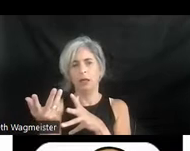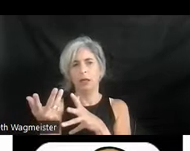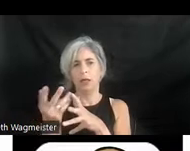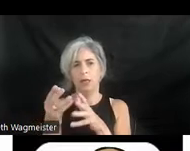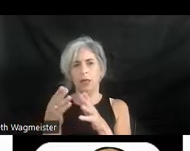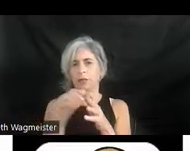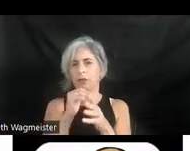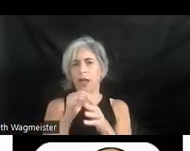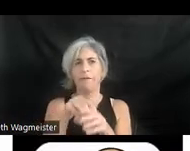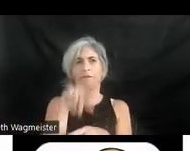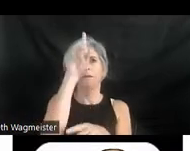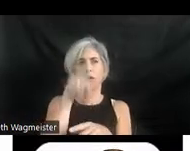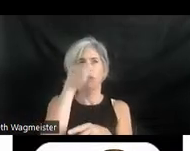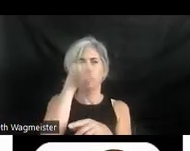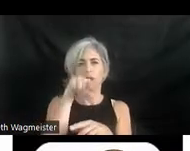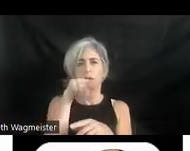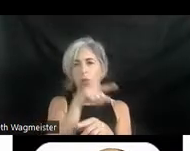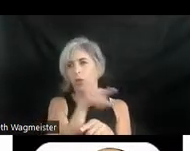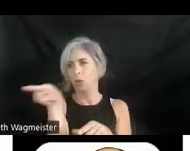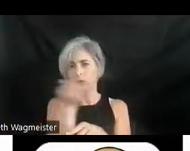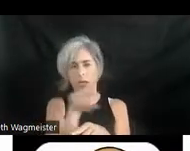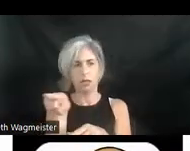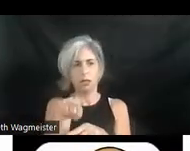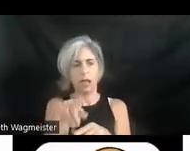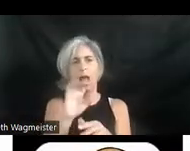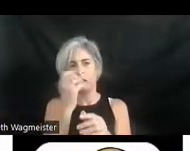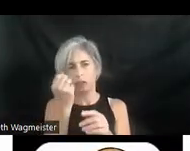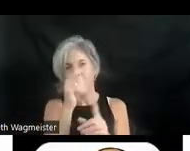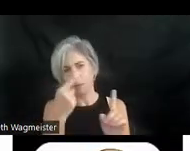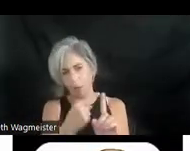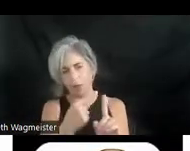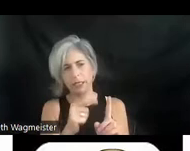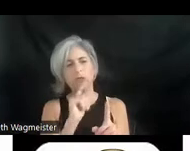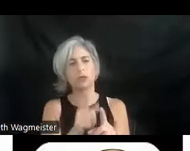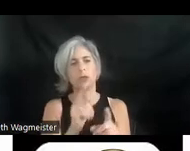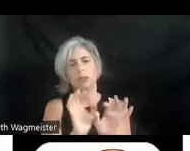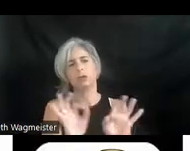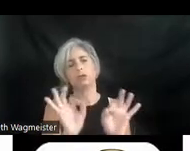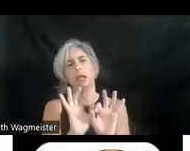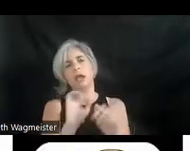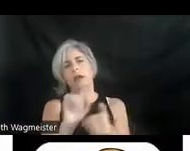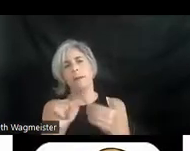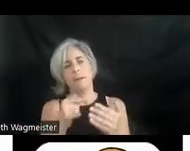They're vertical of course. But I take your point. It's really a matter of making sure you're